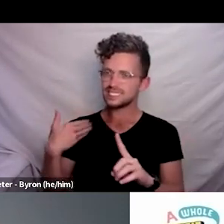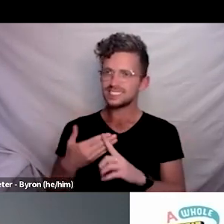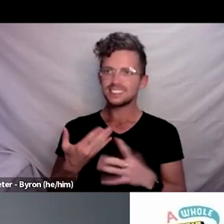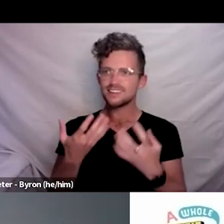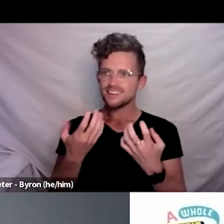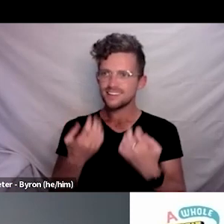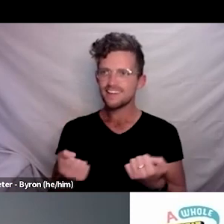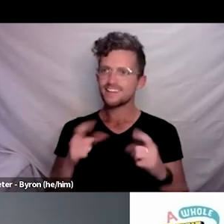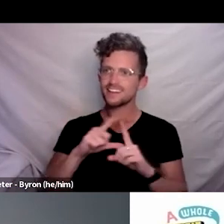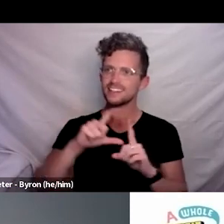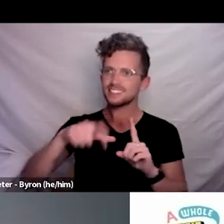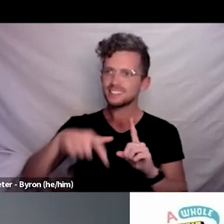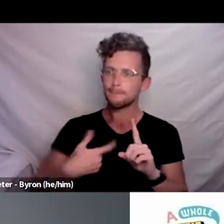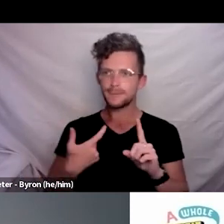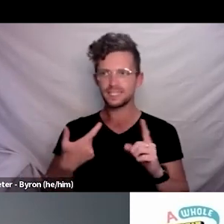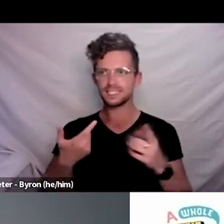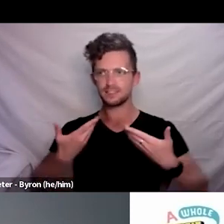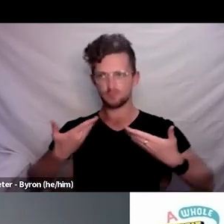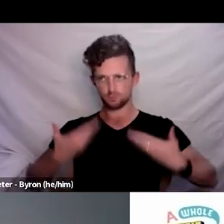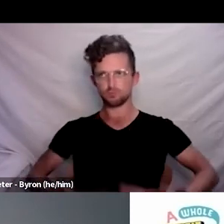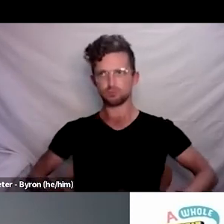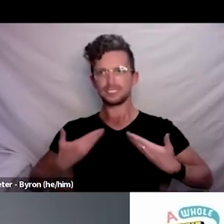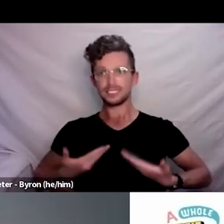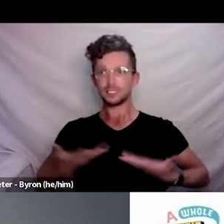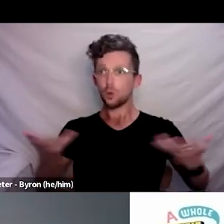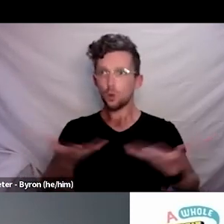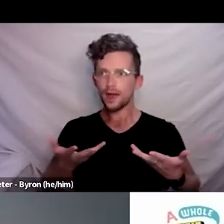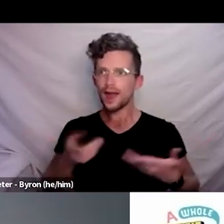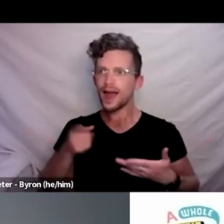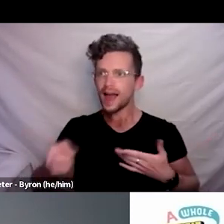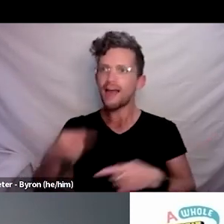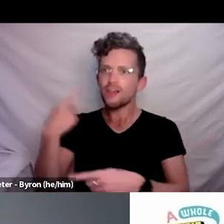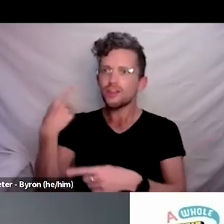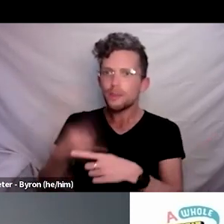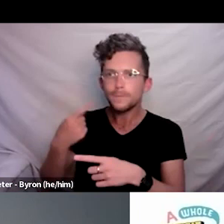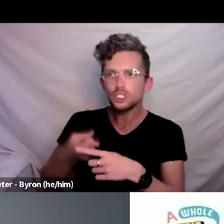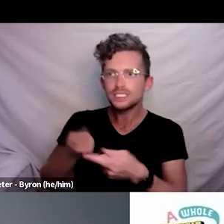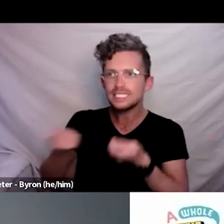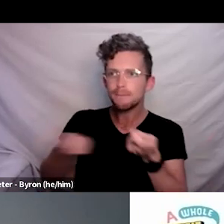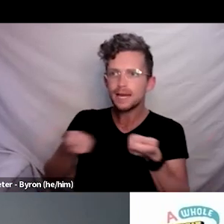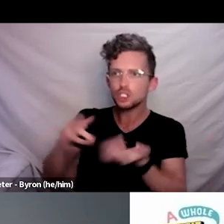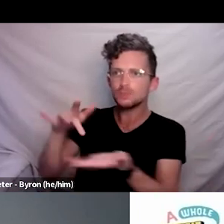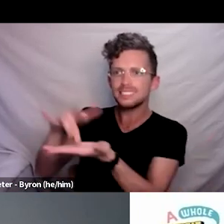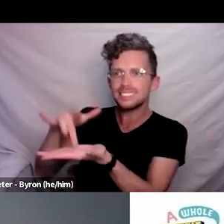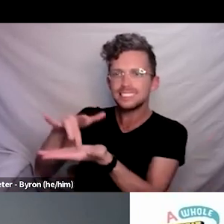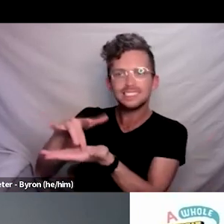at the Emergency Management Centres. So they’re there to back up